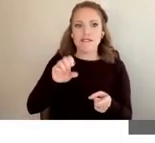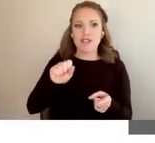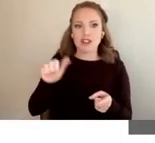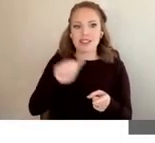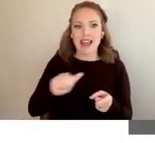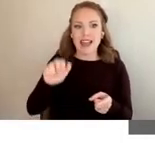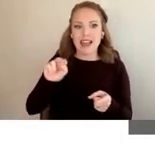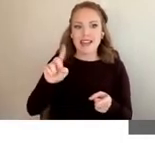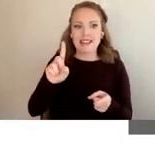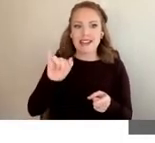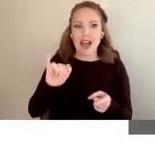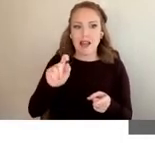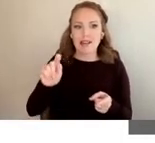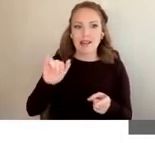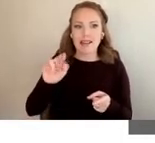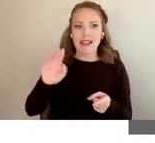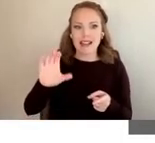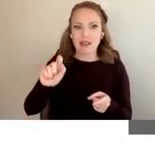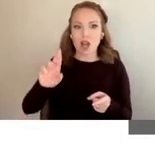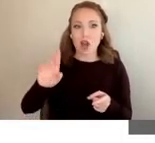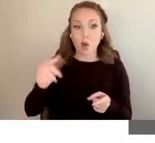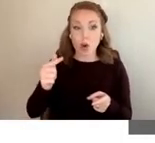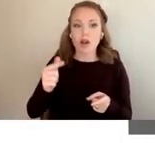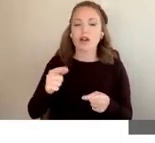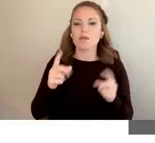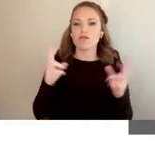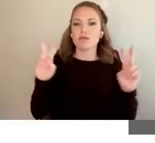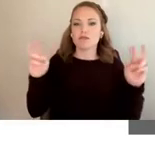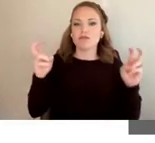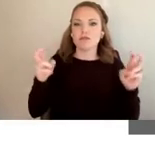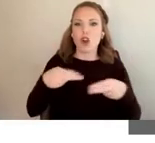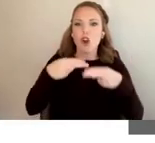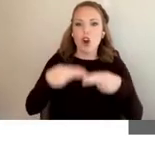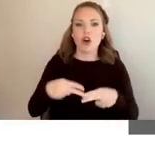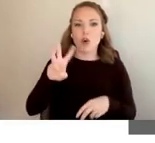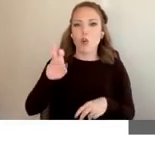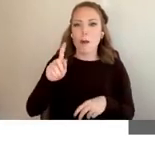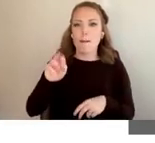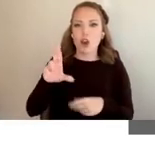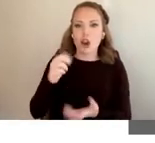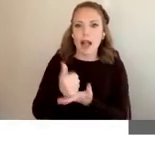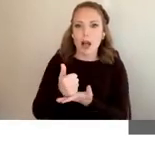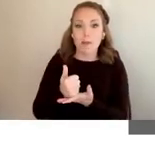subject line webinar, help for ABLE related. Questions, please check out the resources,